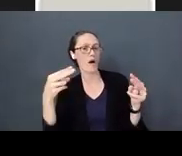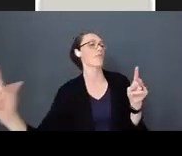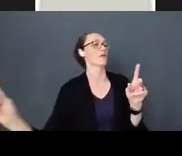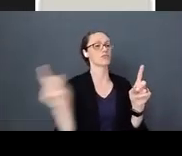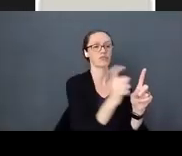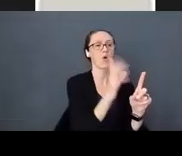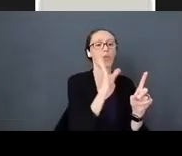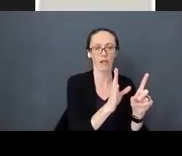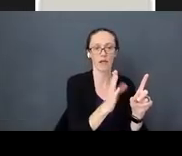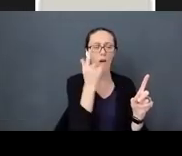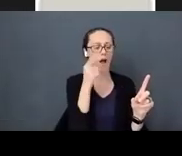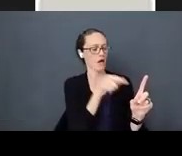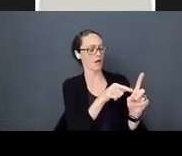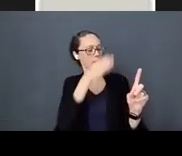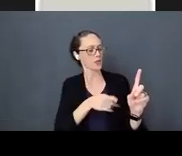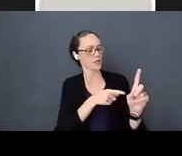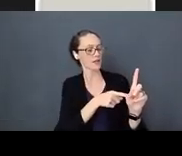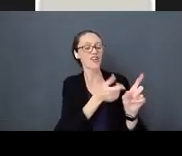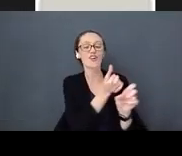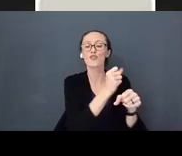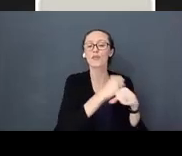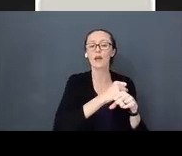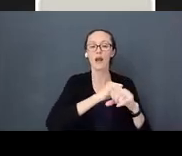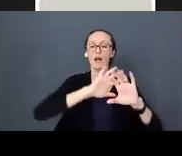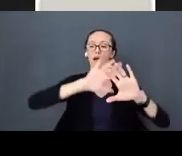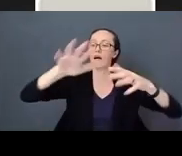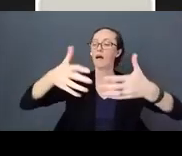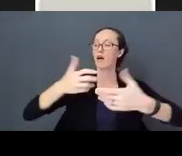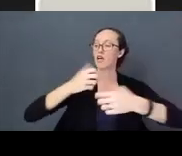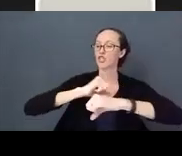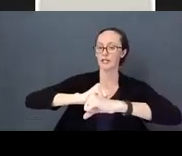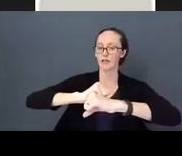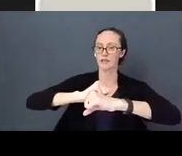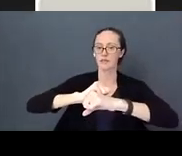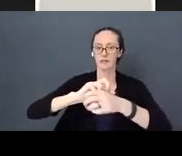That person has created a shield for them. They know they are loved. That love is going to